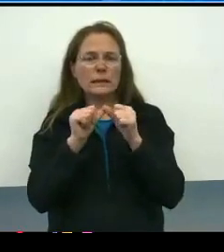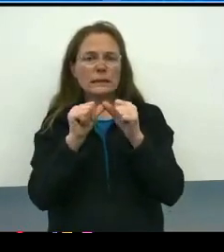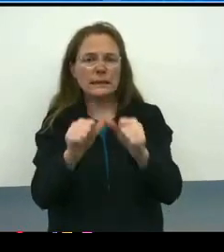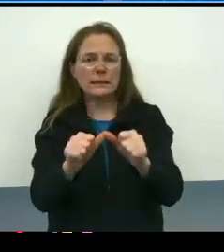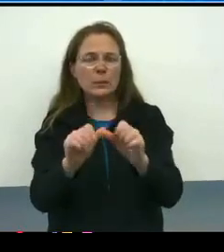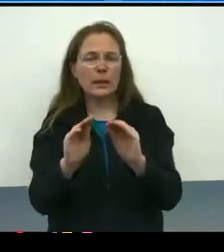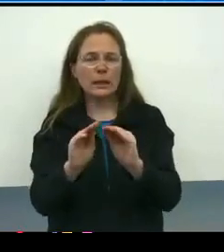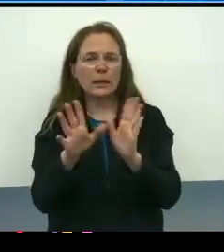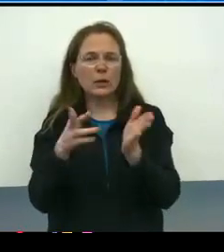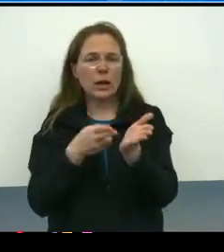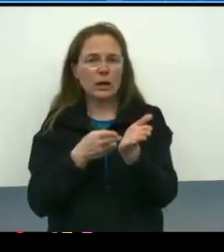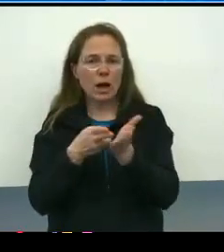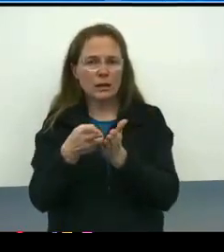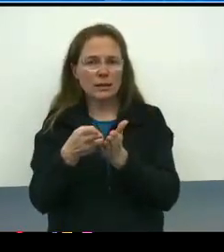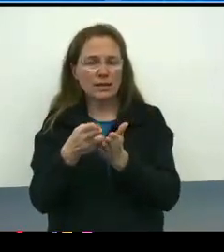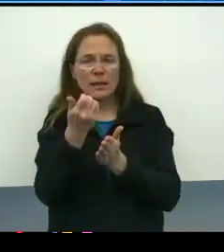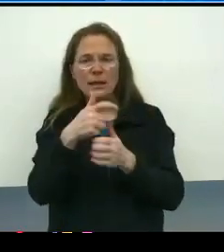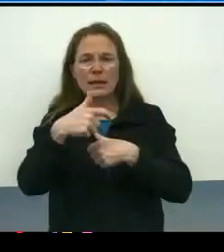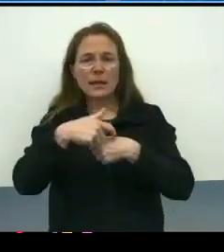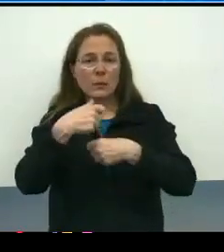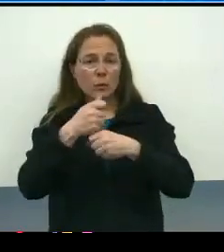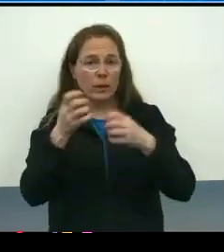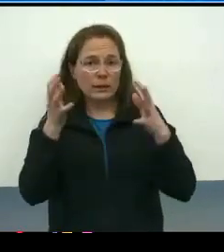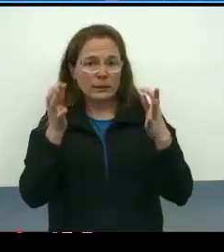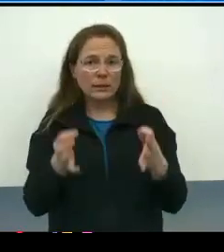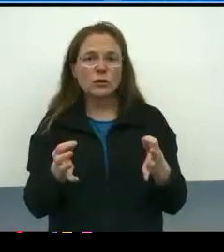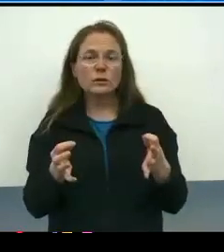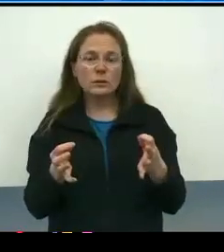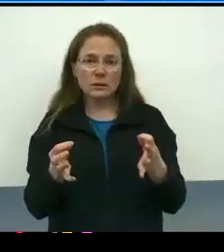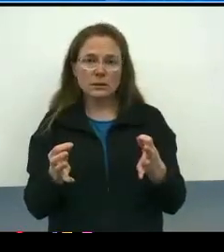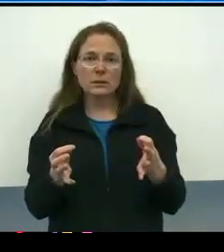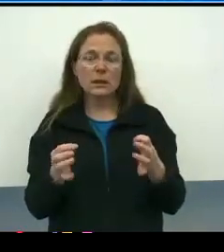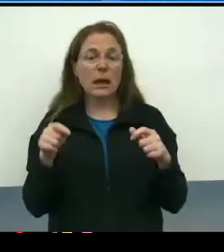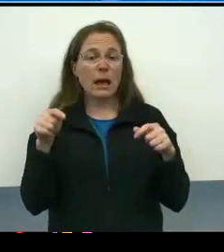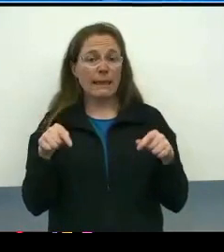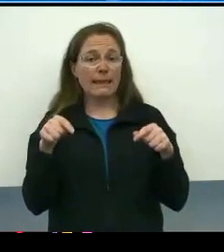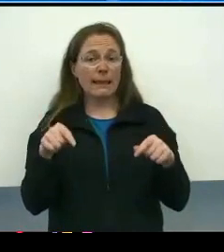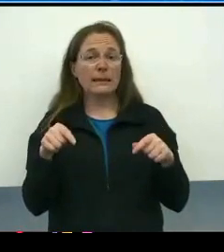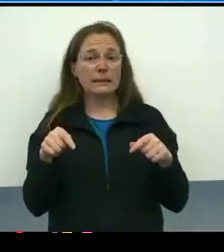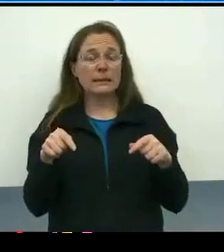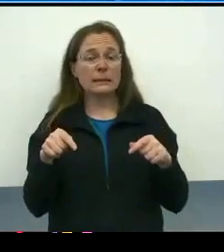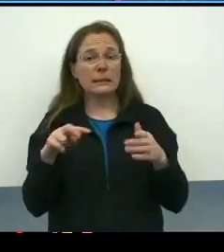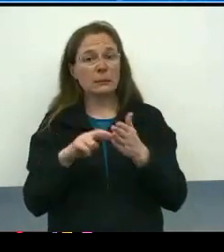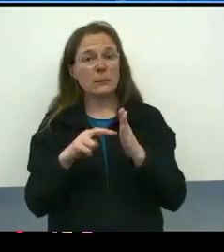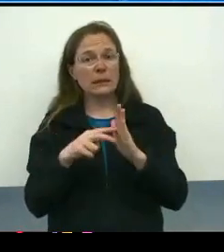in decisions that are being made. And this is really a means of building trust